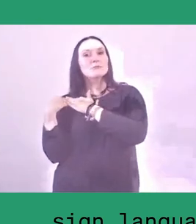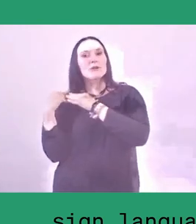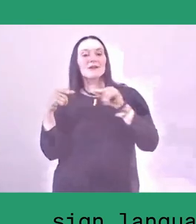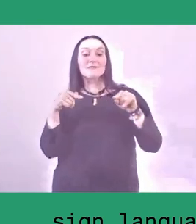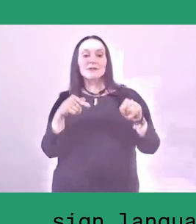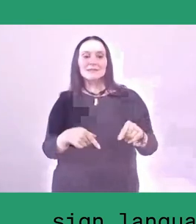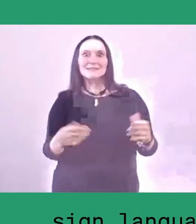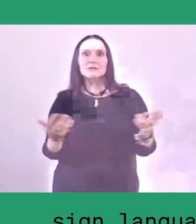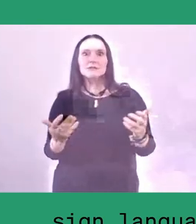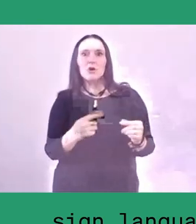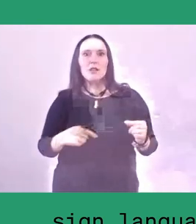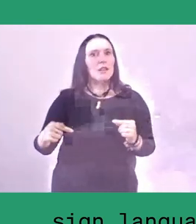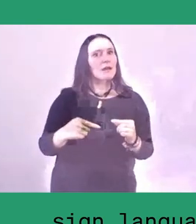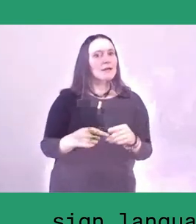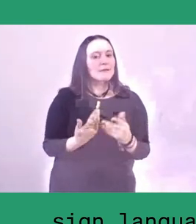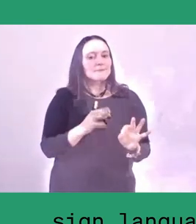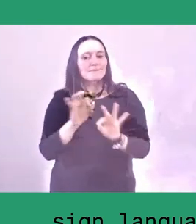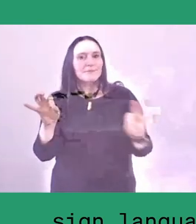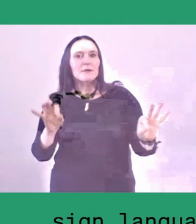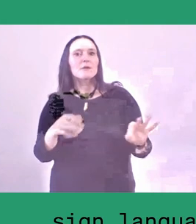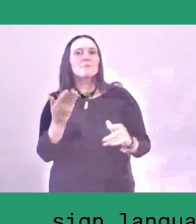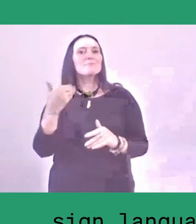it mostly comes from industry, if not all of it,